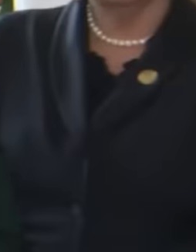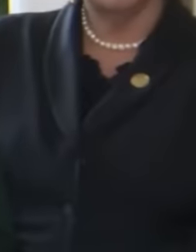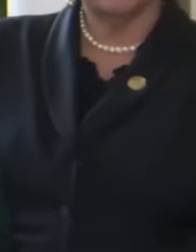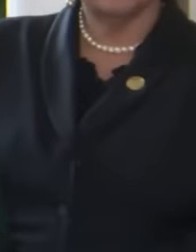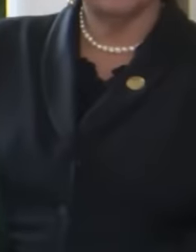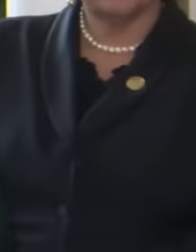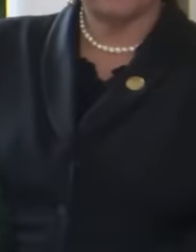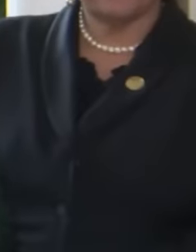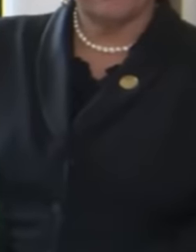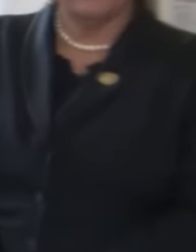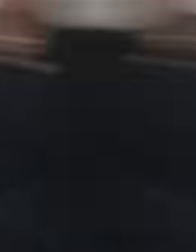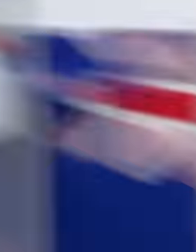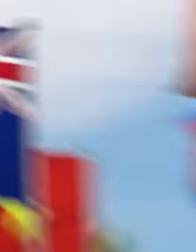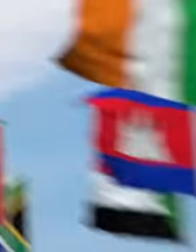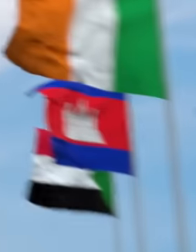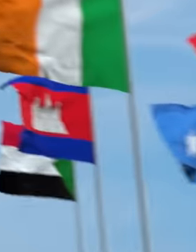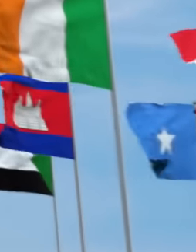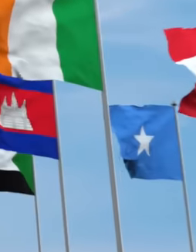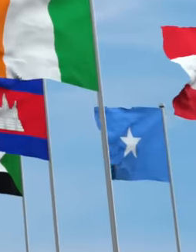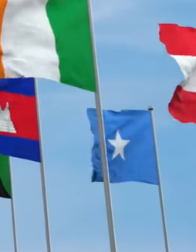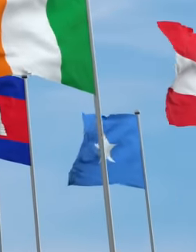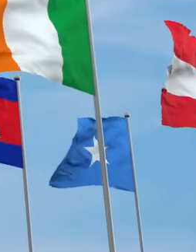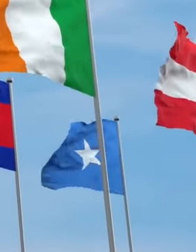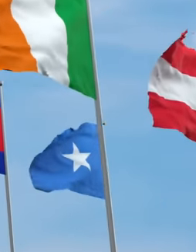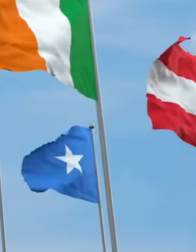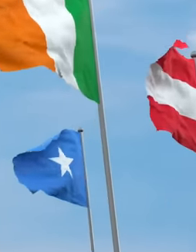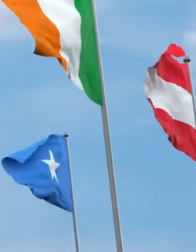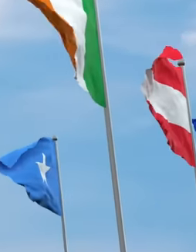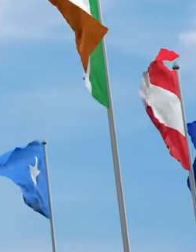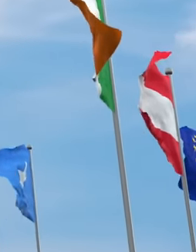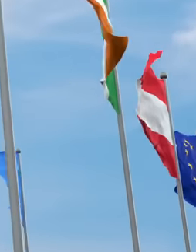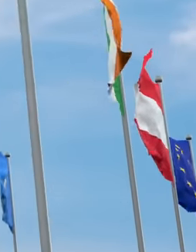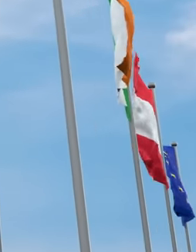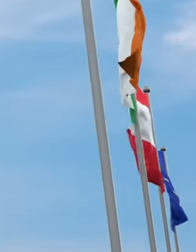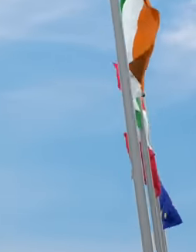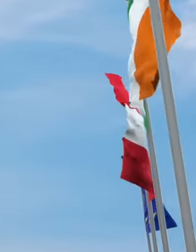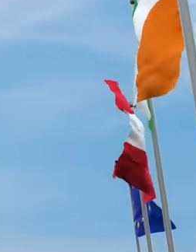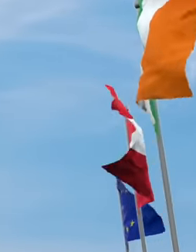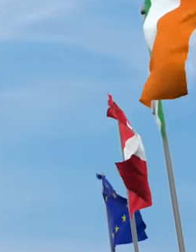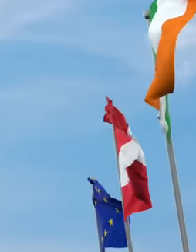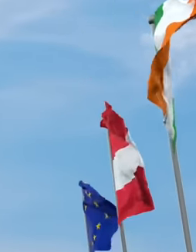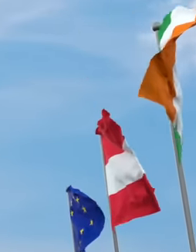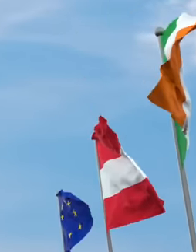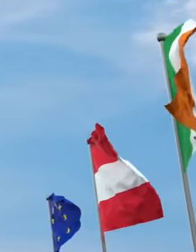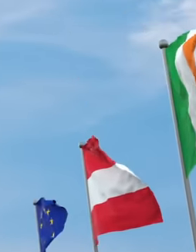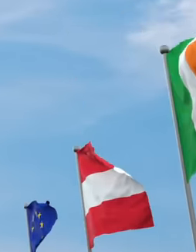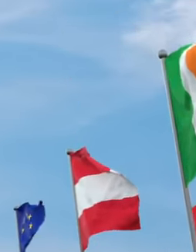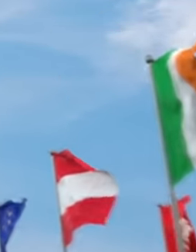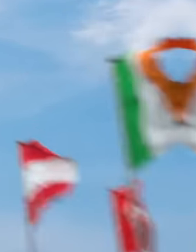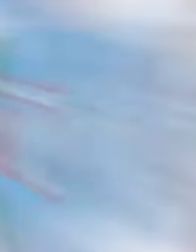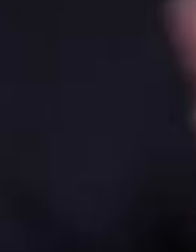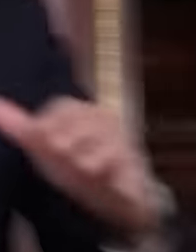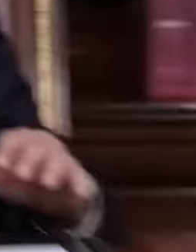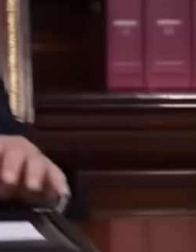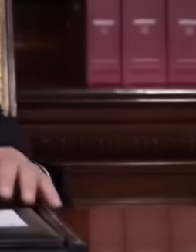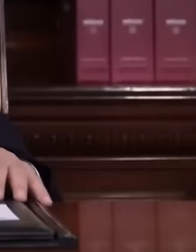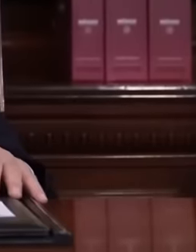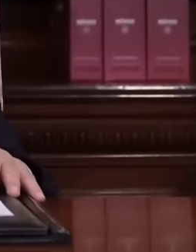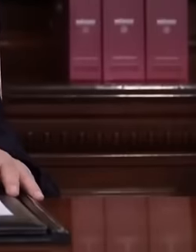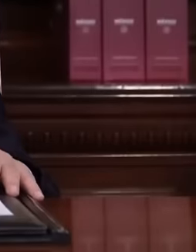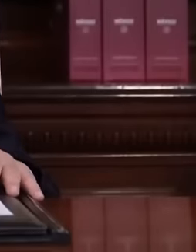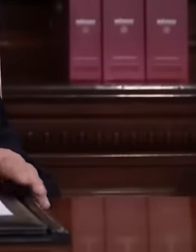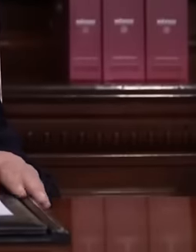cope with pressure from all the countries that support Mexico in the face of this, the Mexican government began with